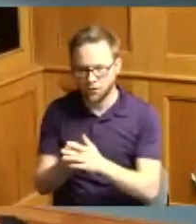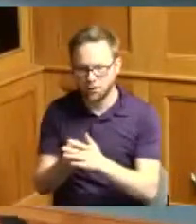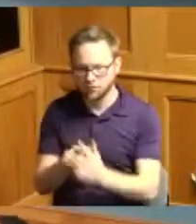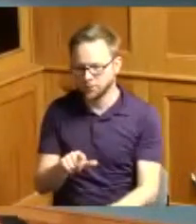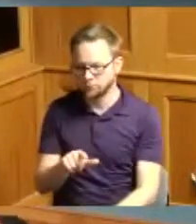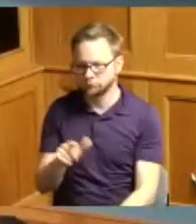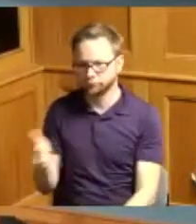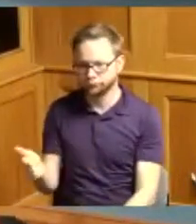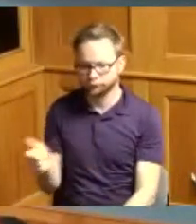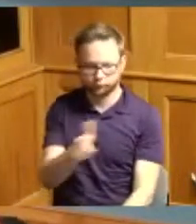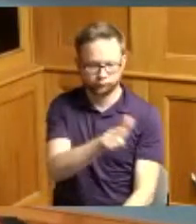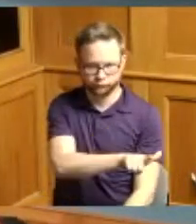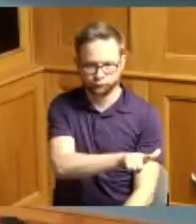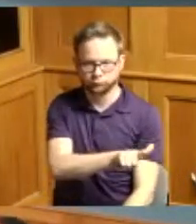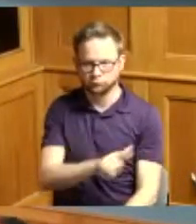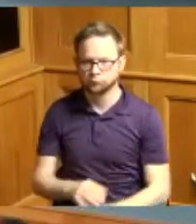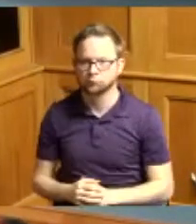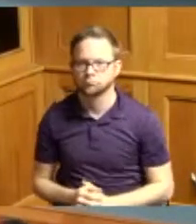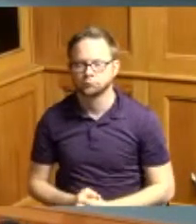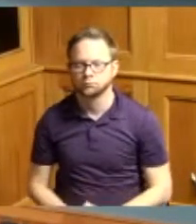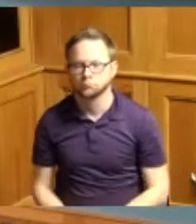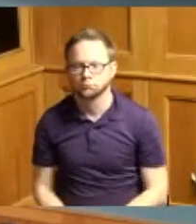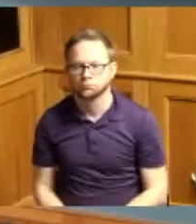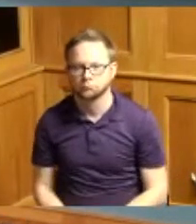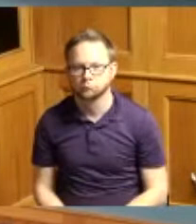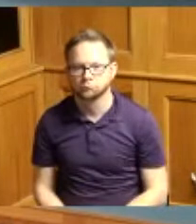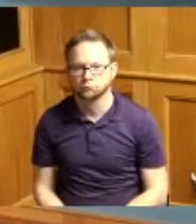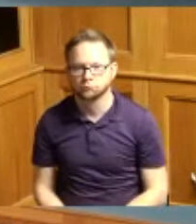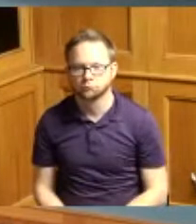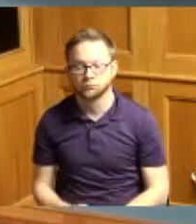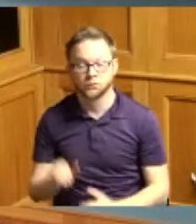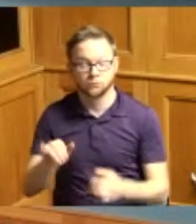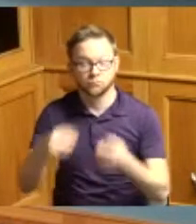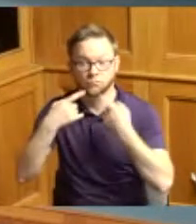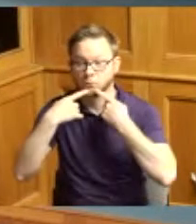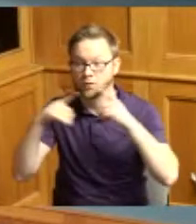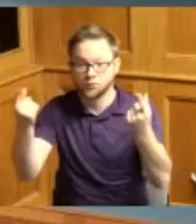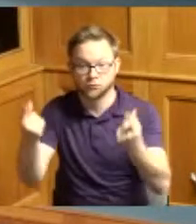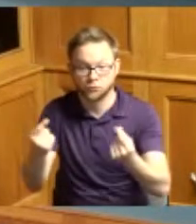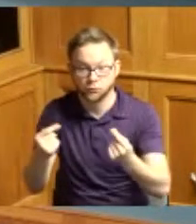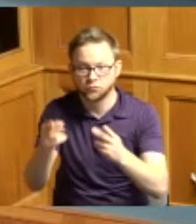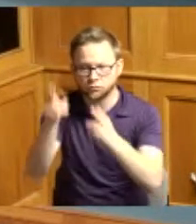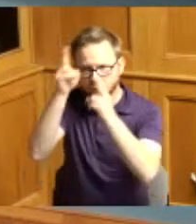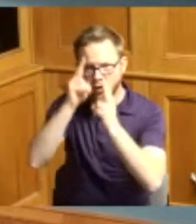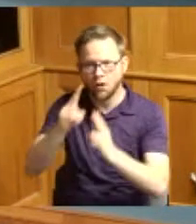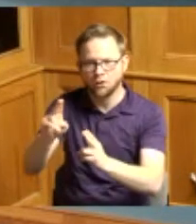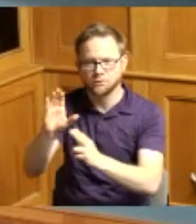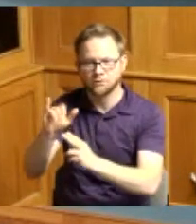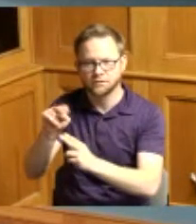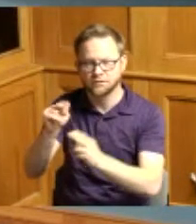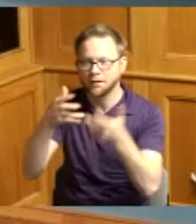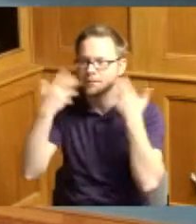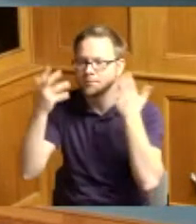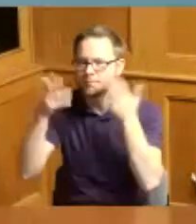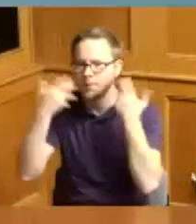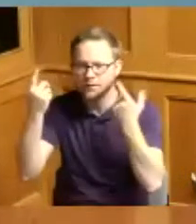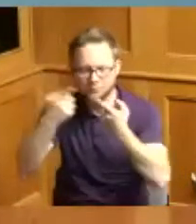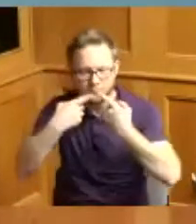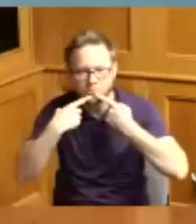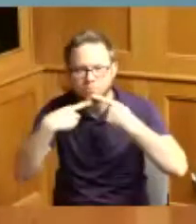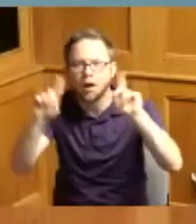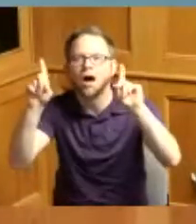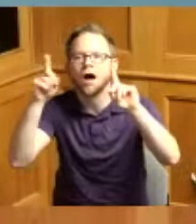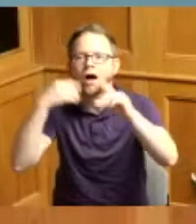a part to play this is a proclamation honoring the Cincinnati Bengals Super Bowl 56 appearance